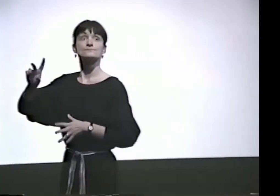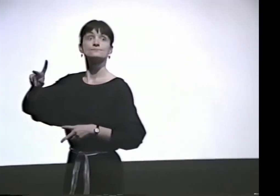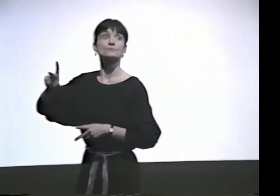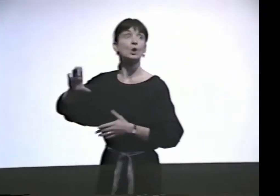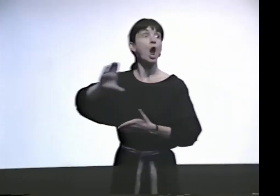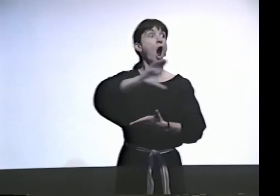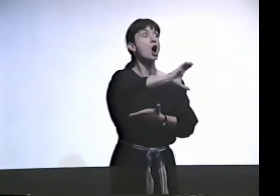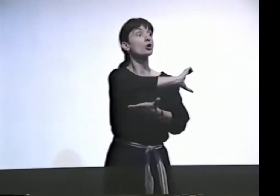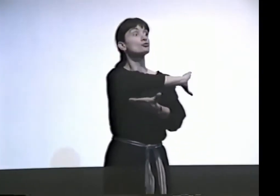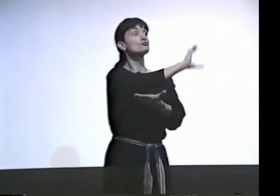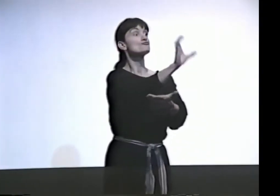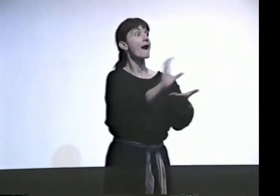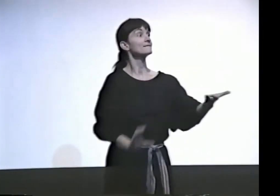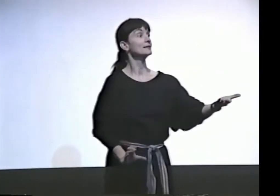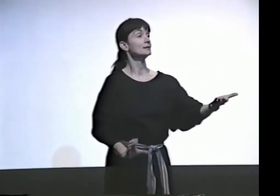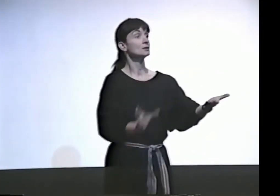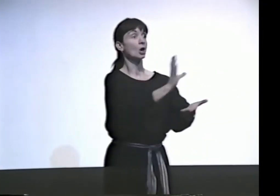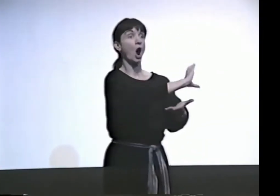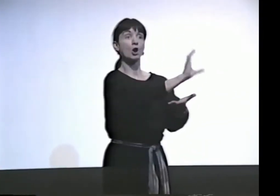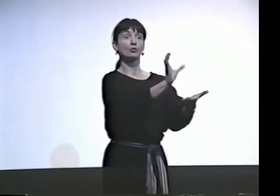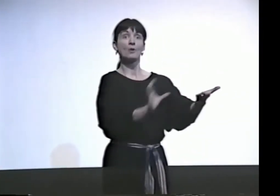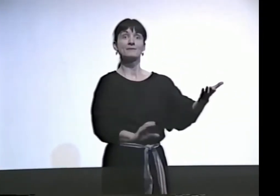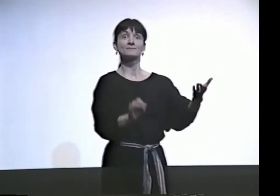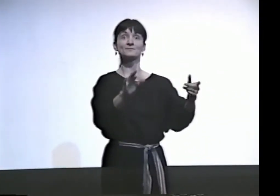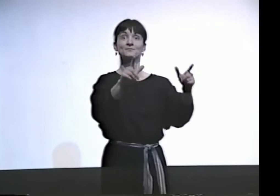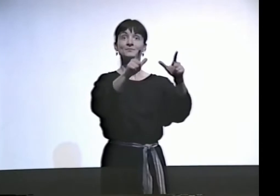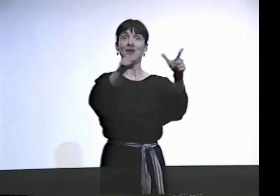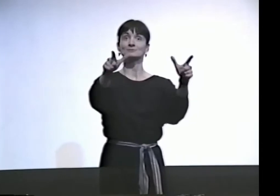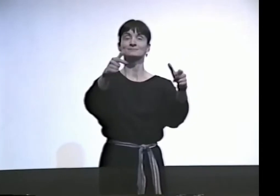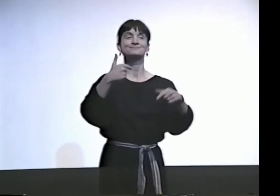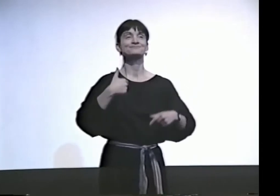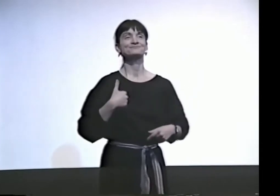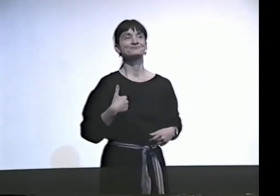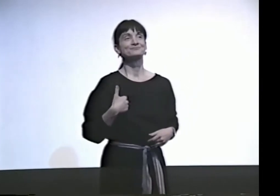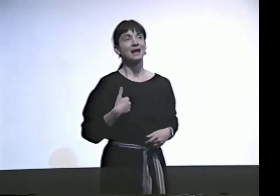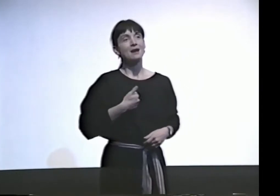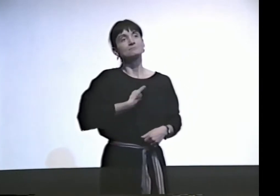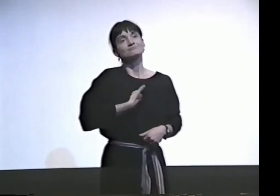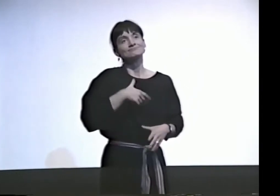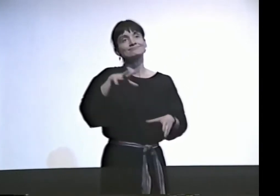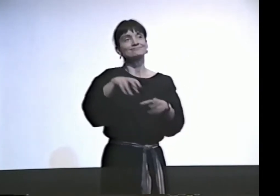OK. CHOREOGRAPHY OF LANGUAGE.